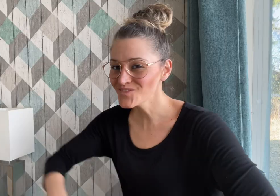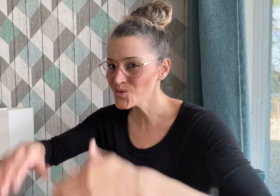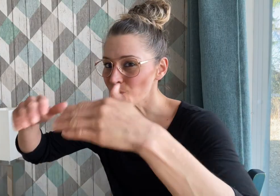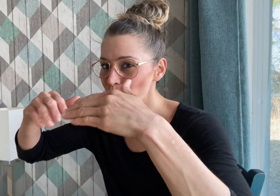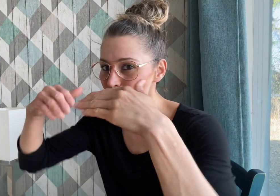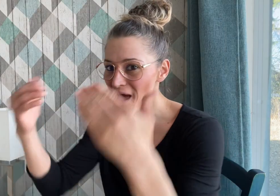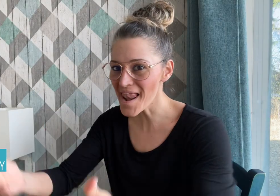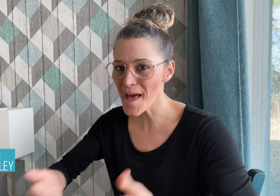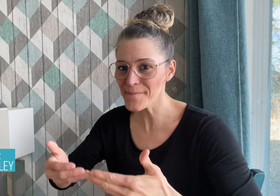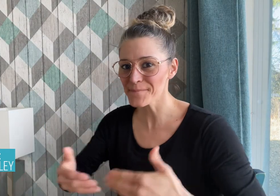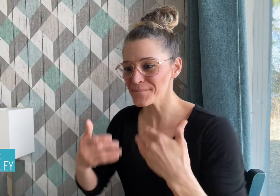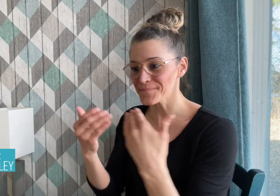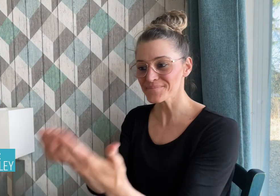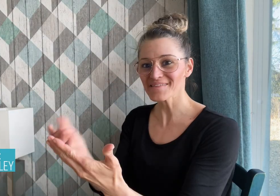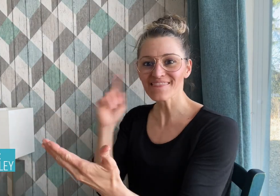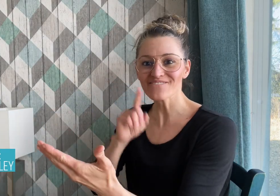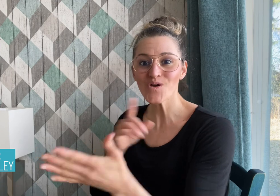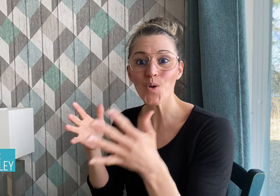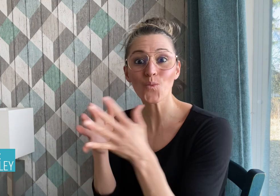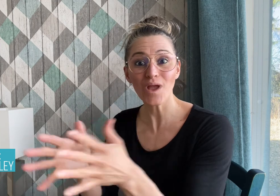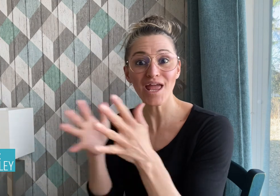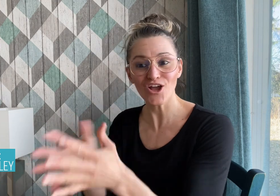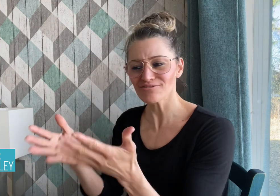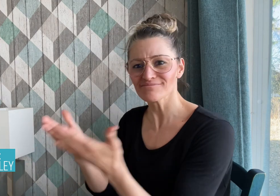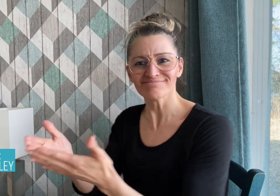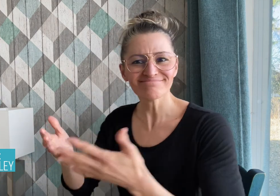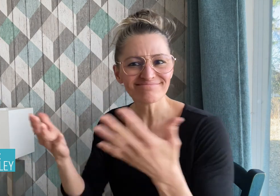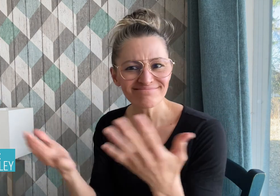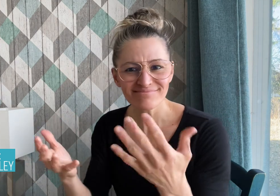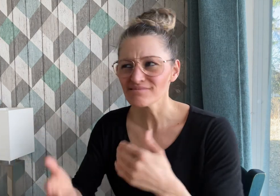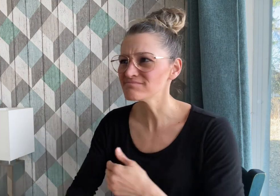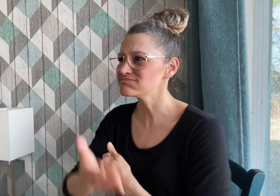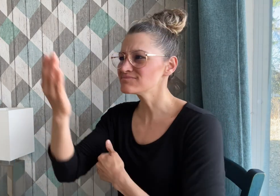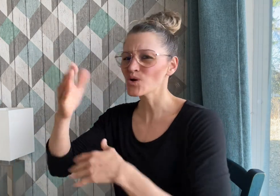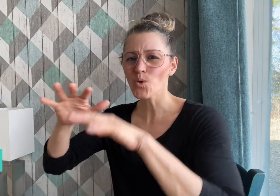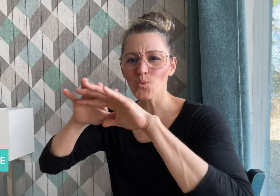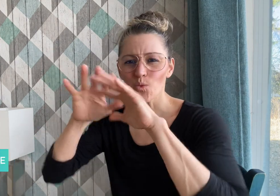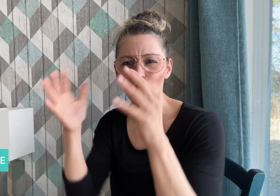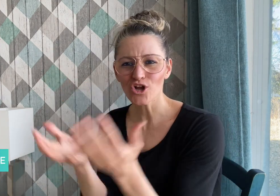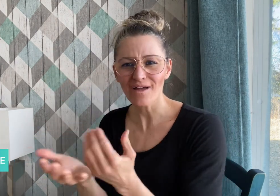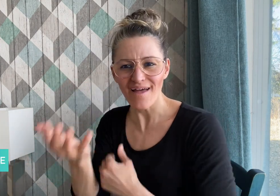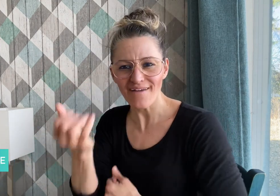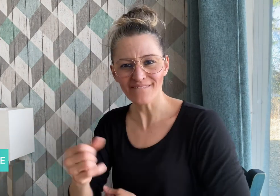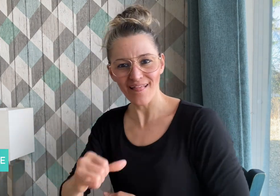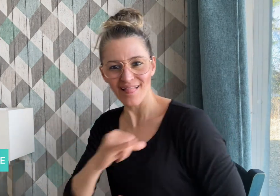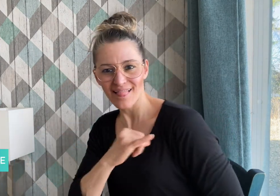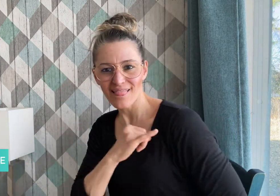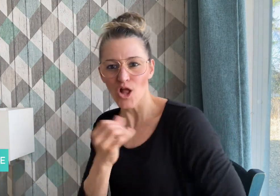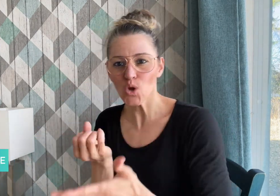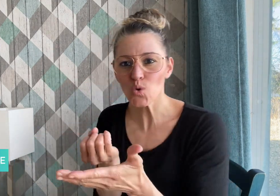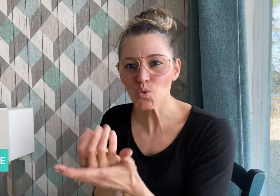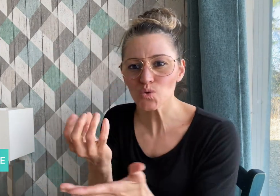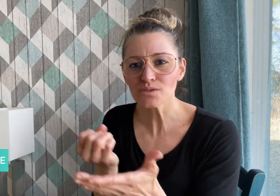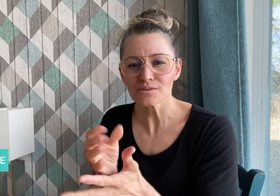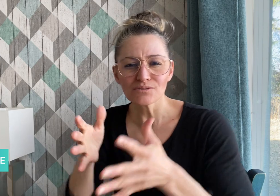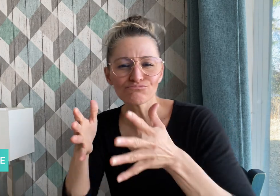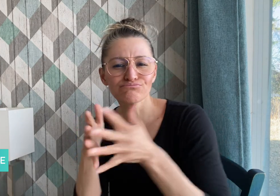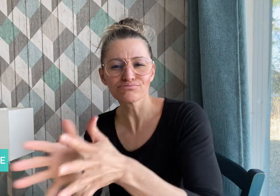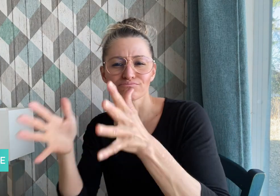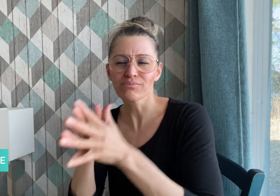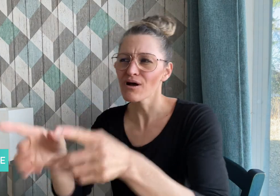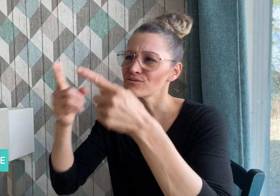Welcome to DeafWire where we share interesting news stories